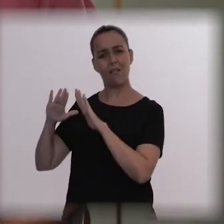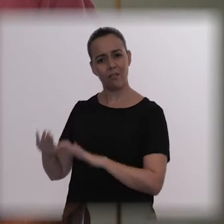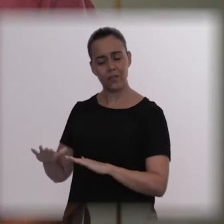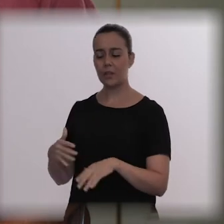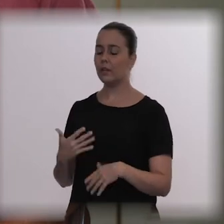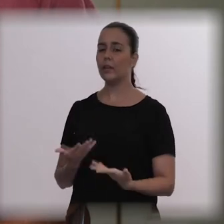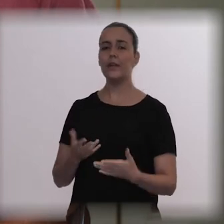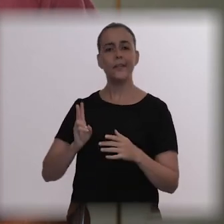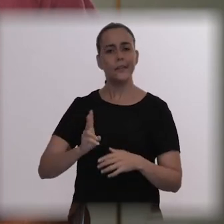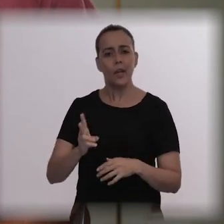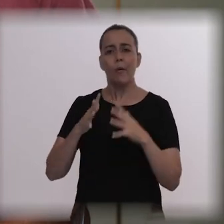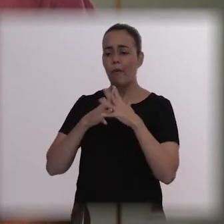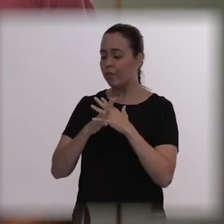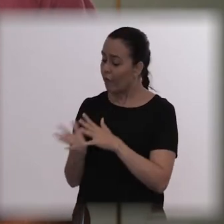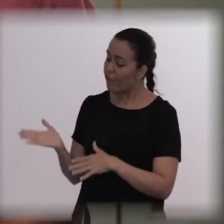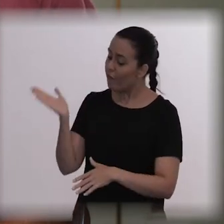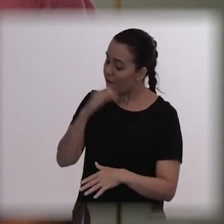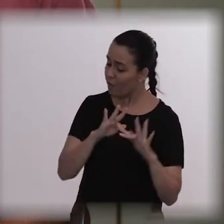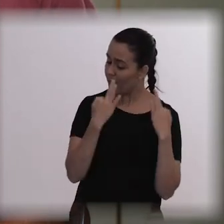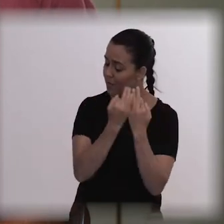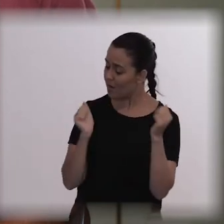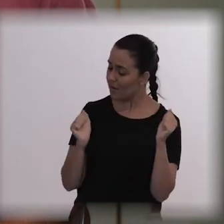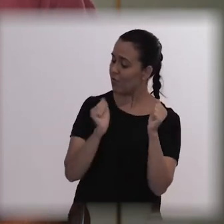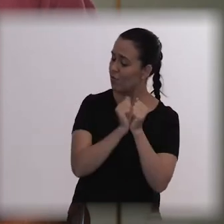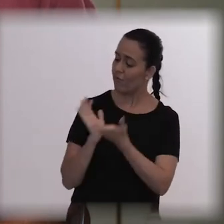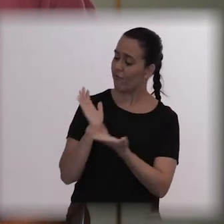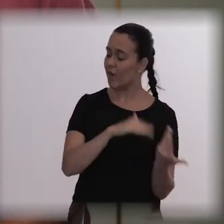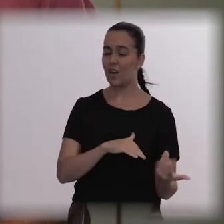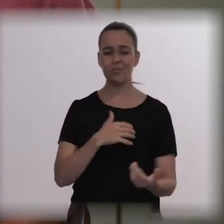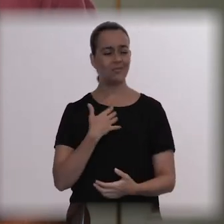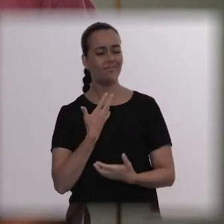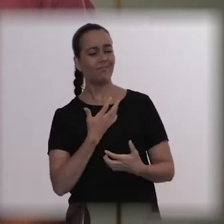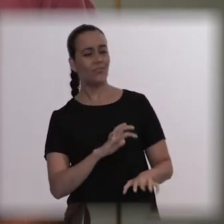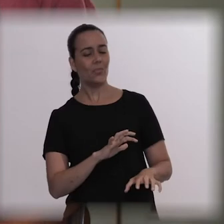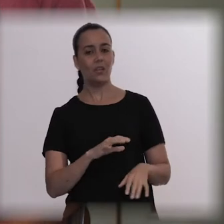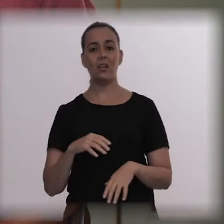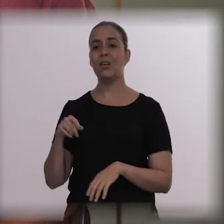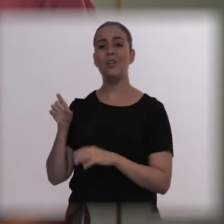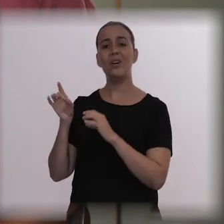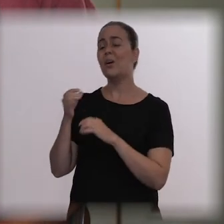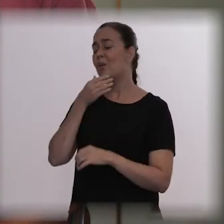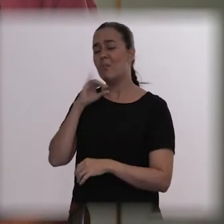and he had also given up working. He was giving up on friends, he was giving up ...